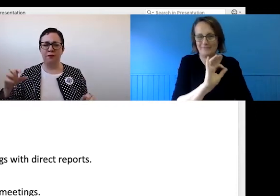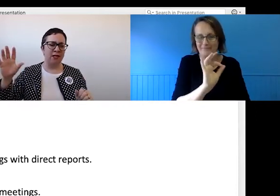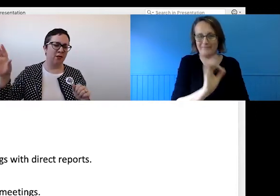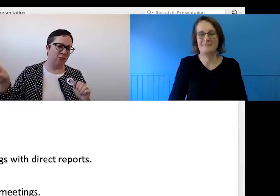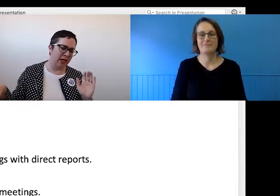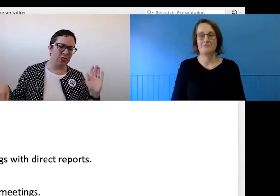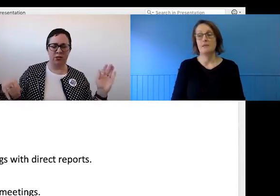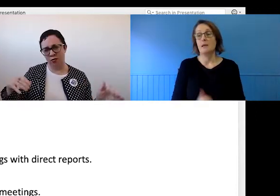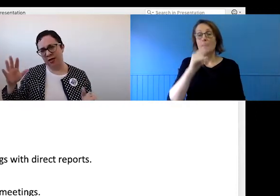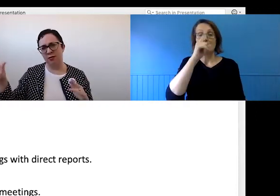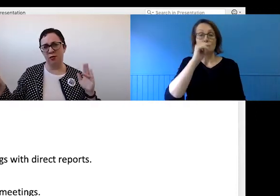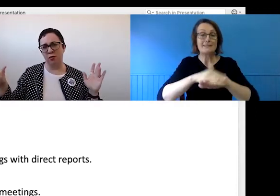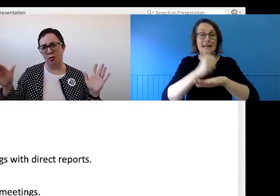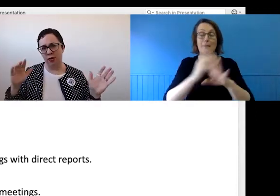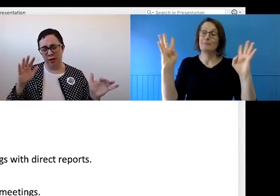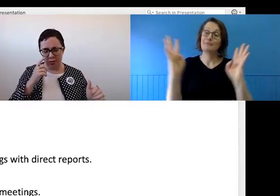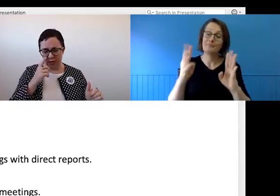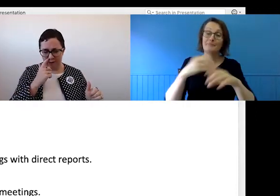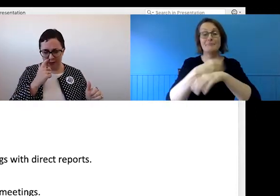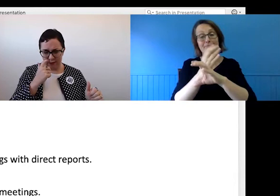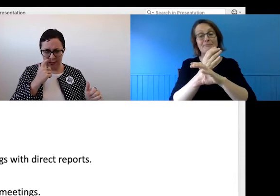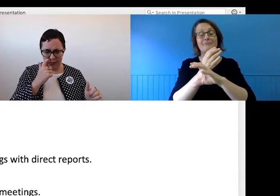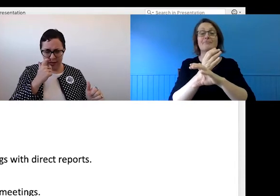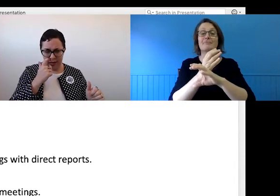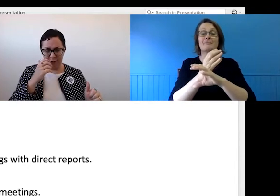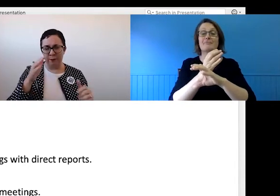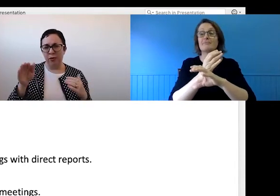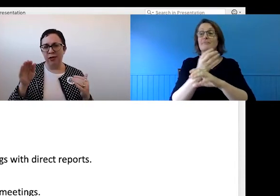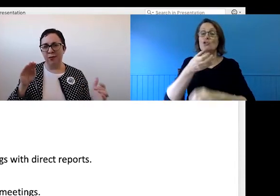launches, or drinks, or those kind of activities but putting them on